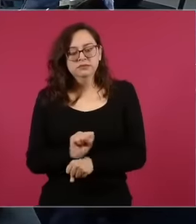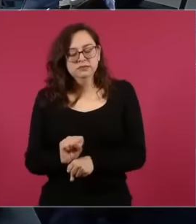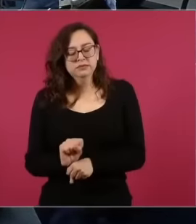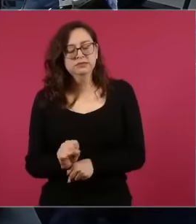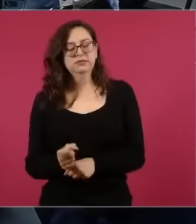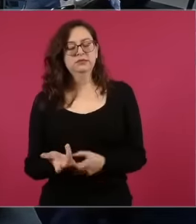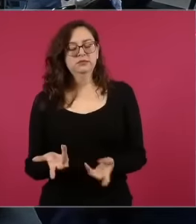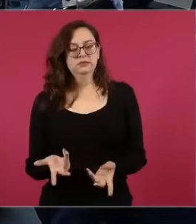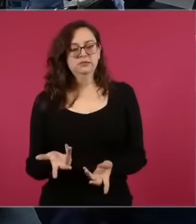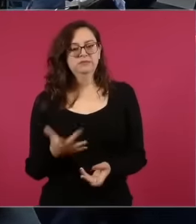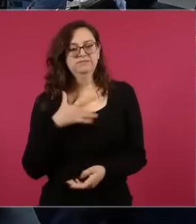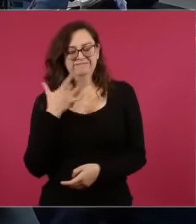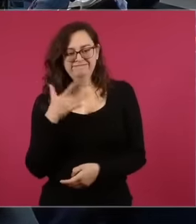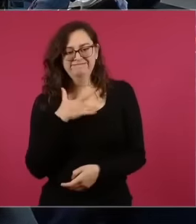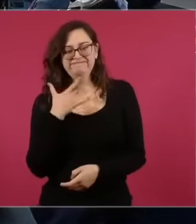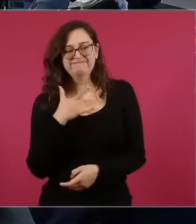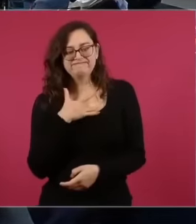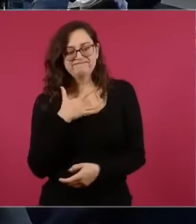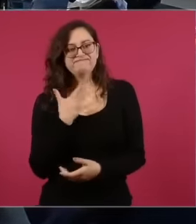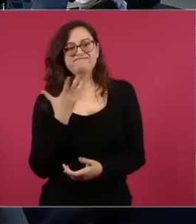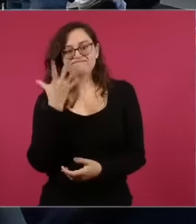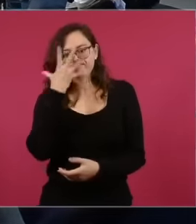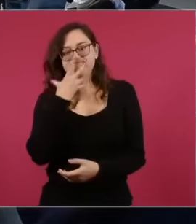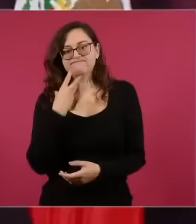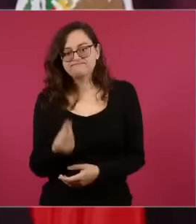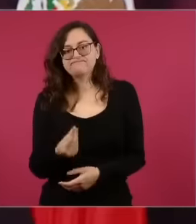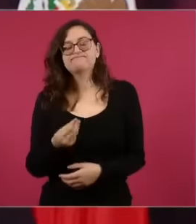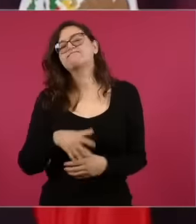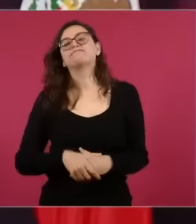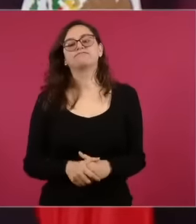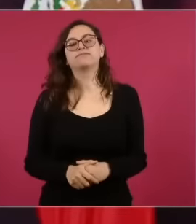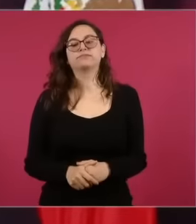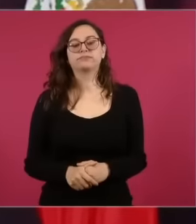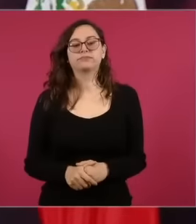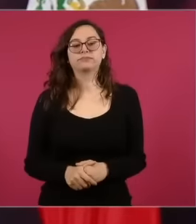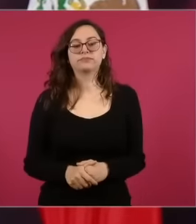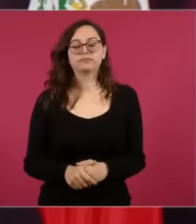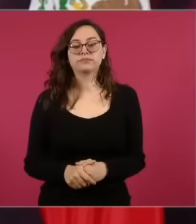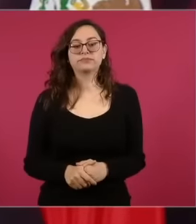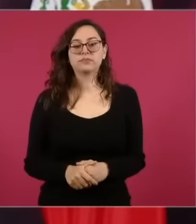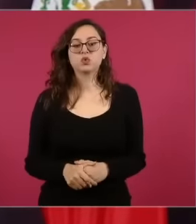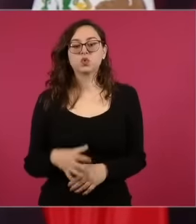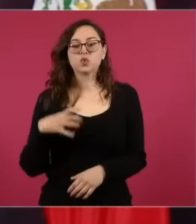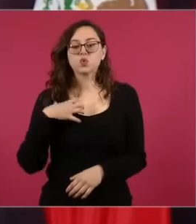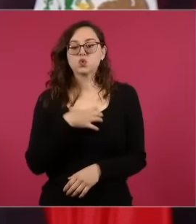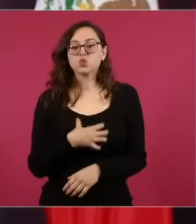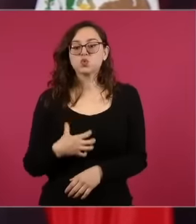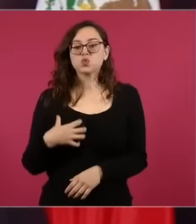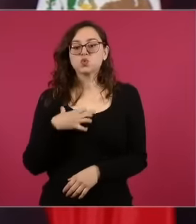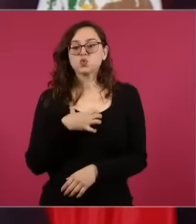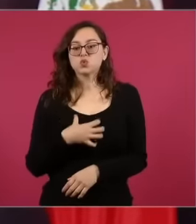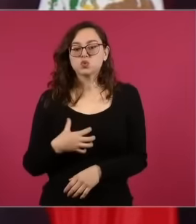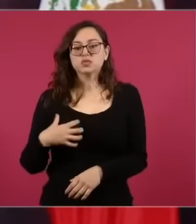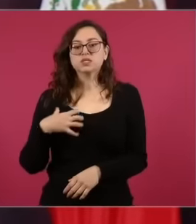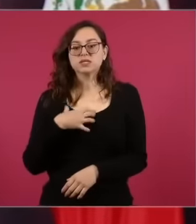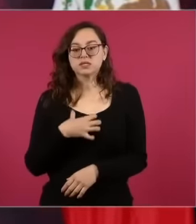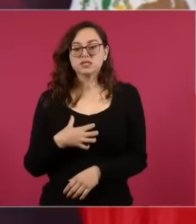with good feelings we must be very happy I don't know why